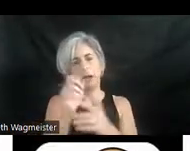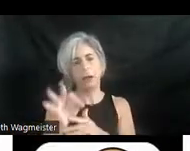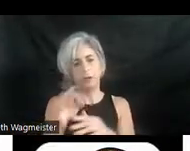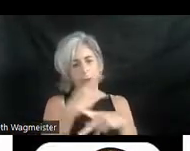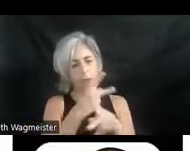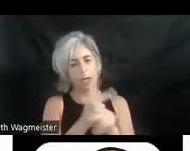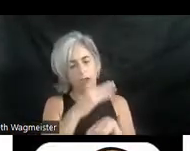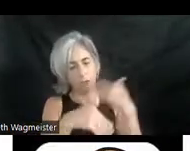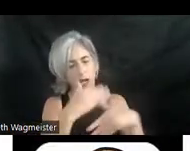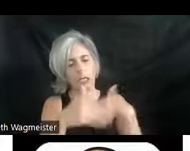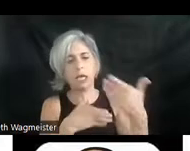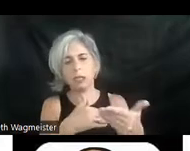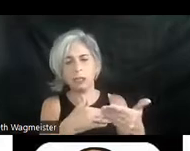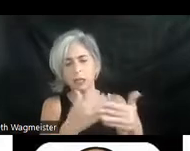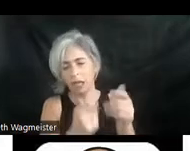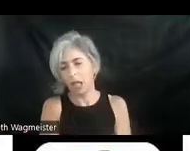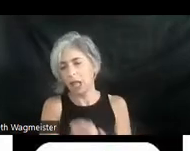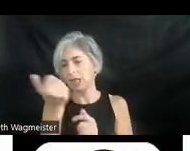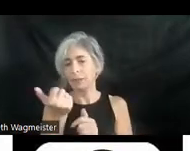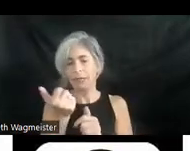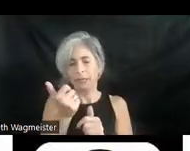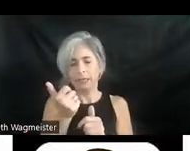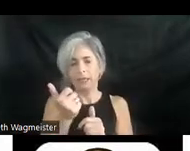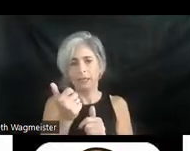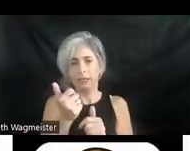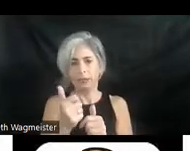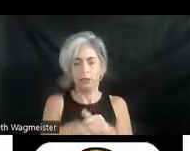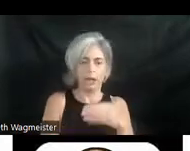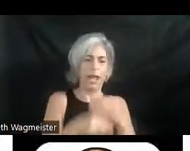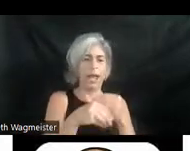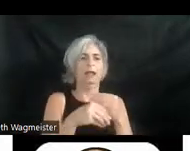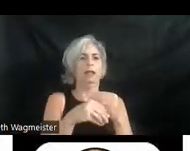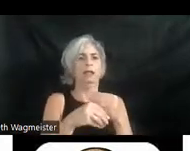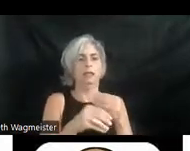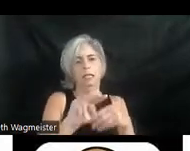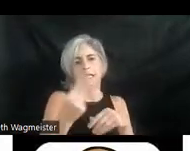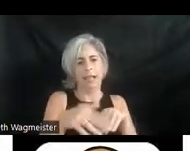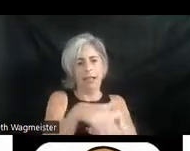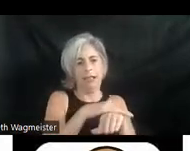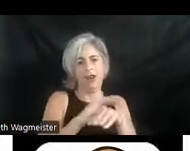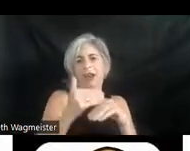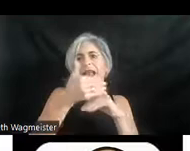process. Eliminating the need to add a separate layer after the fact. So the production becomes